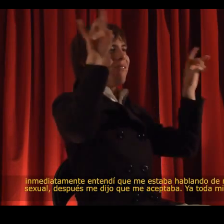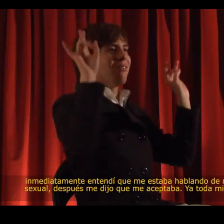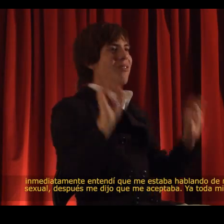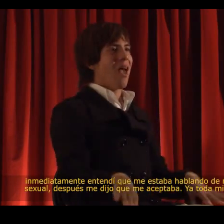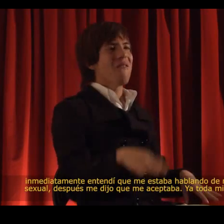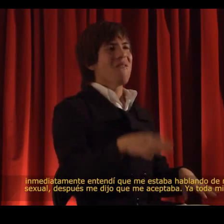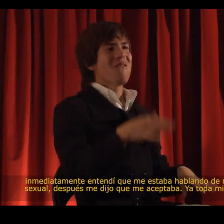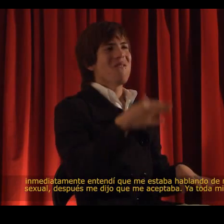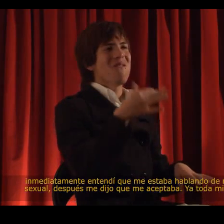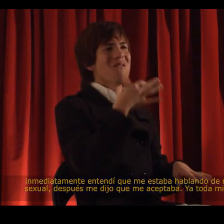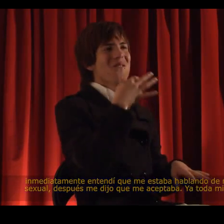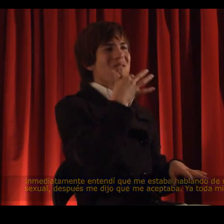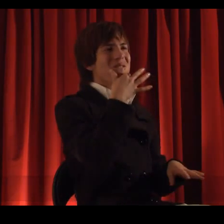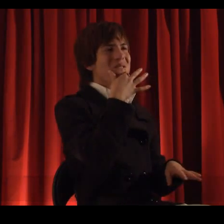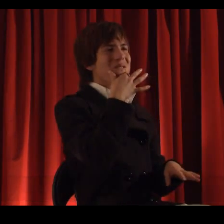That’s when everyone in my family knew.